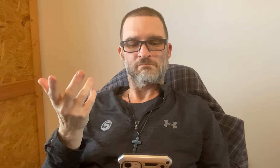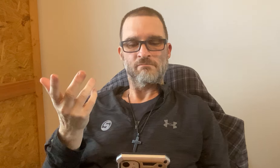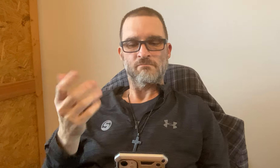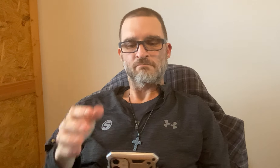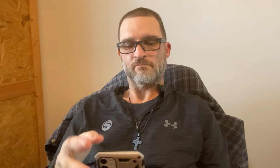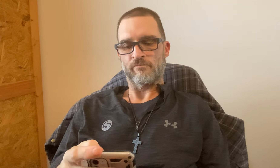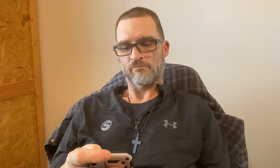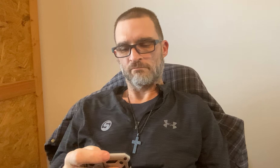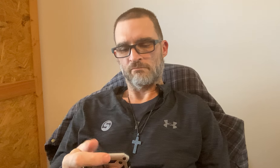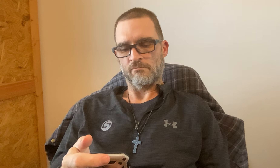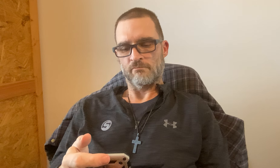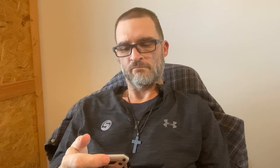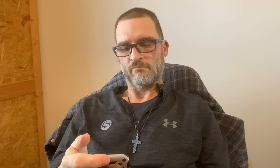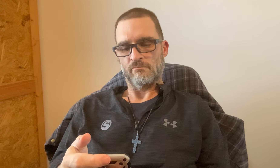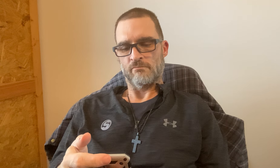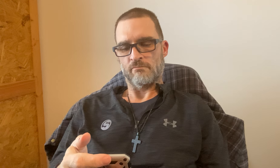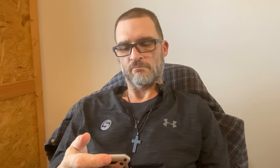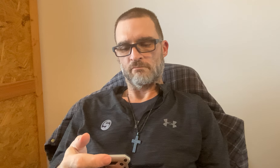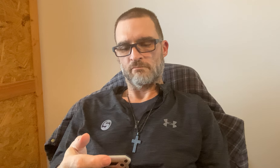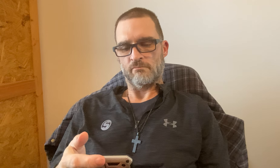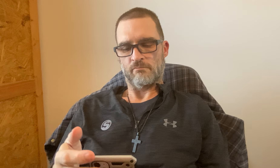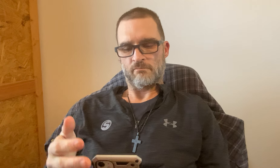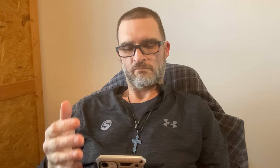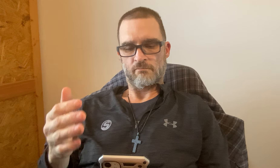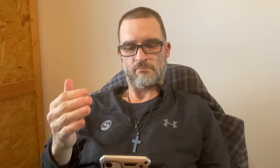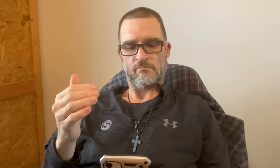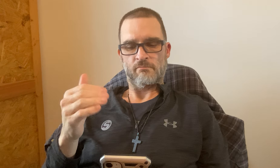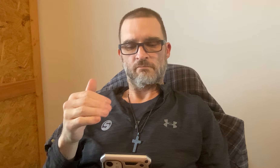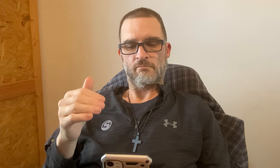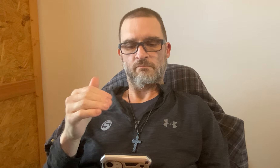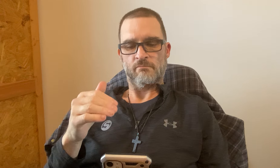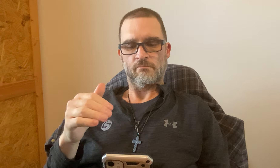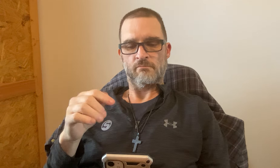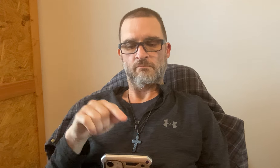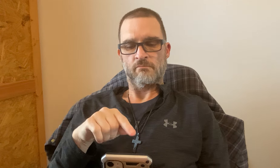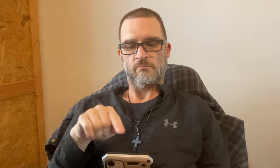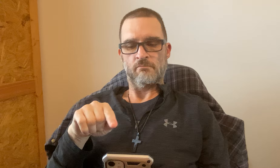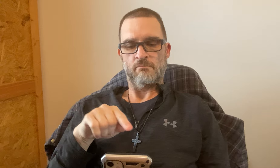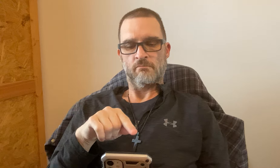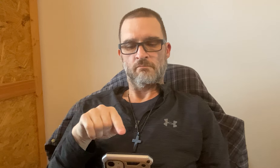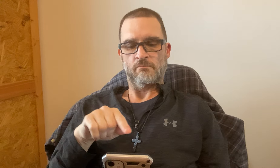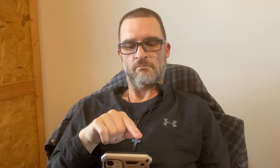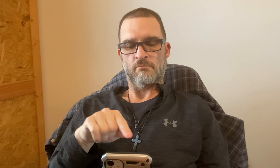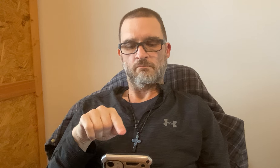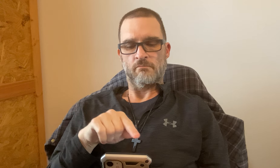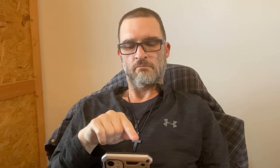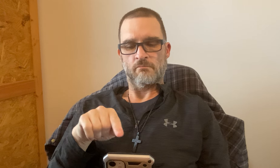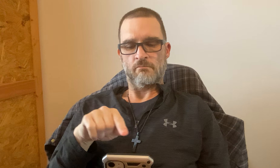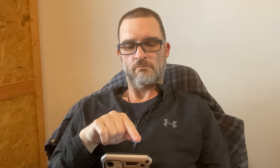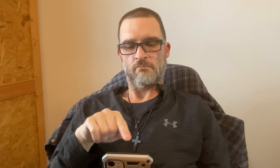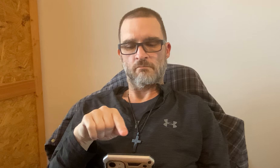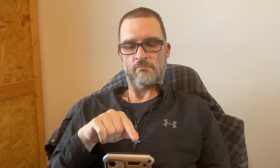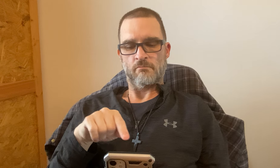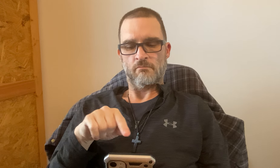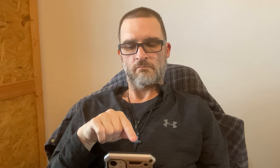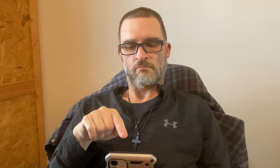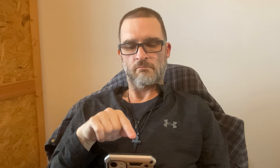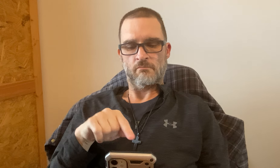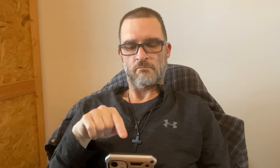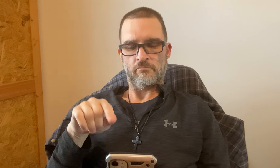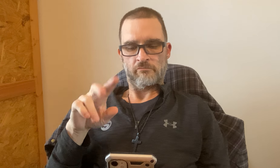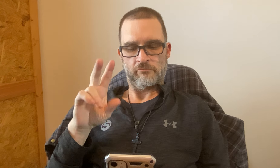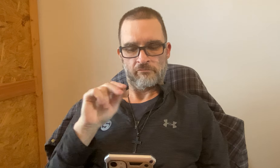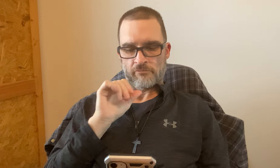It doesn't say where. Next, next..